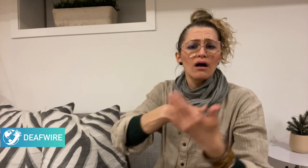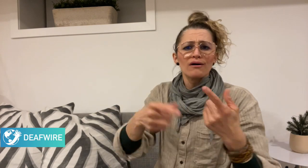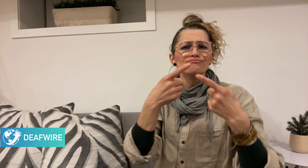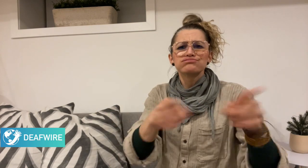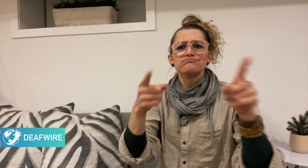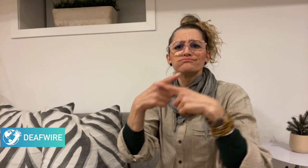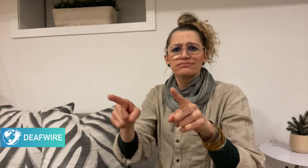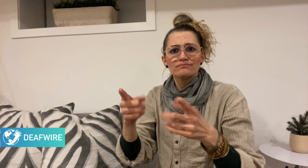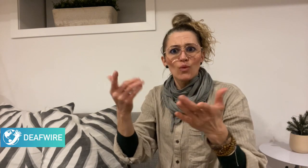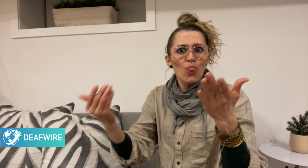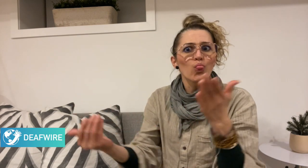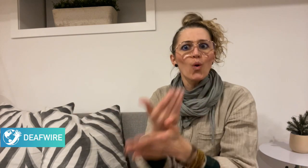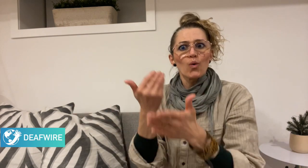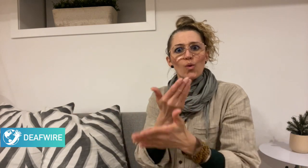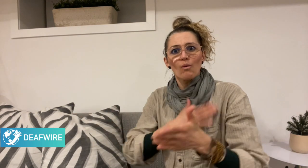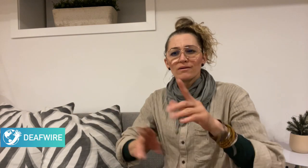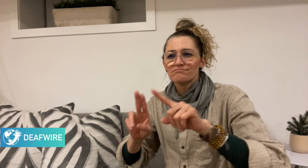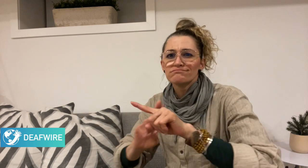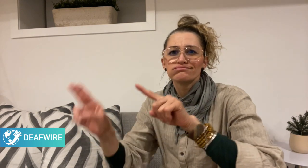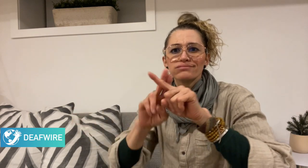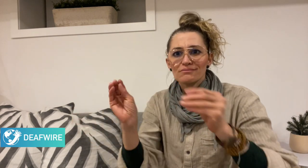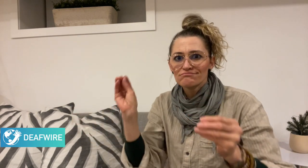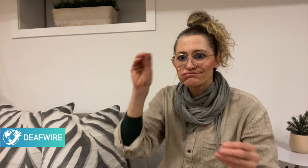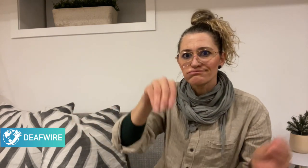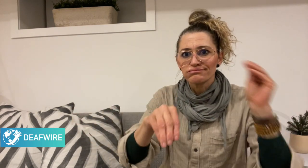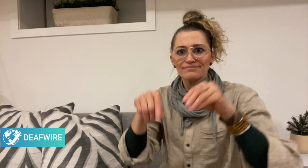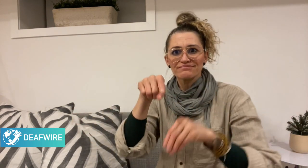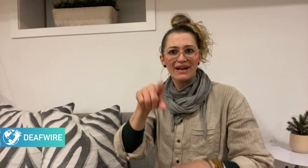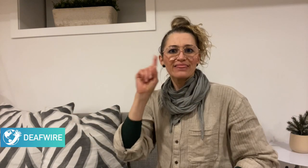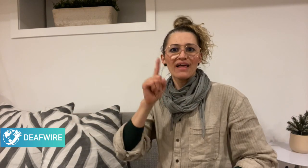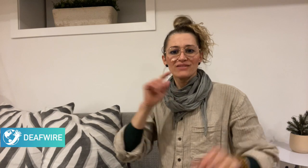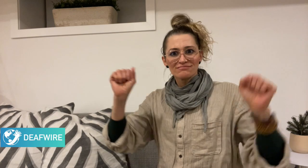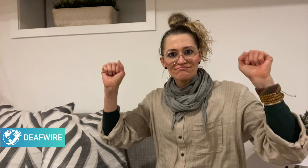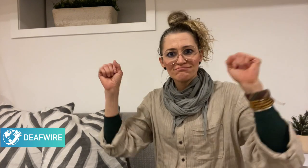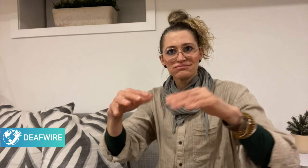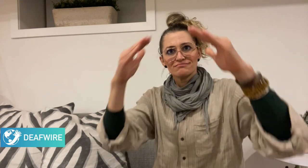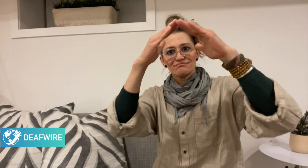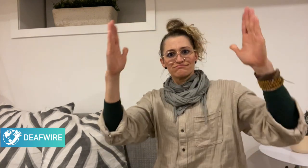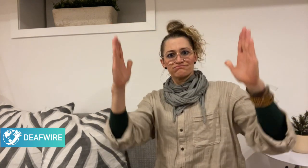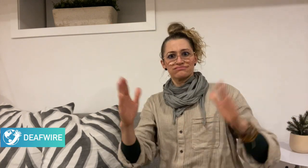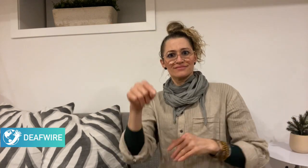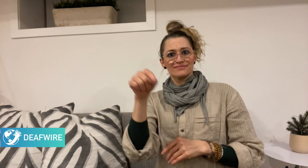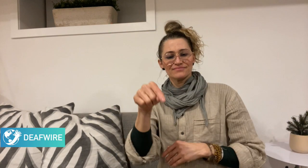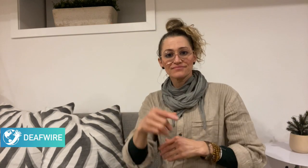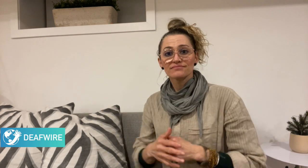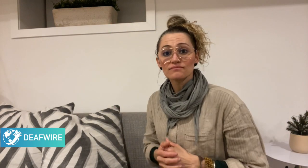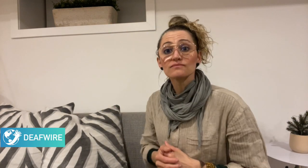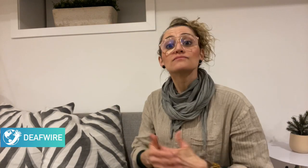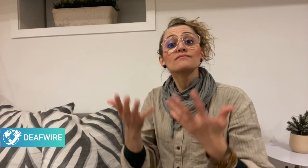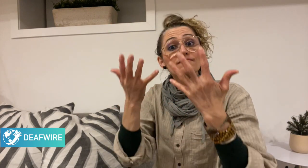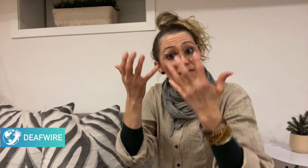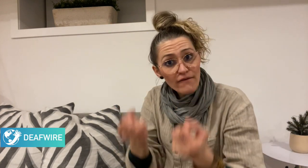at the Deaf Hub. There will also be a support worker and